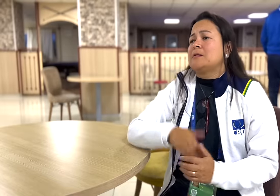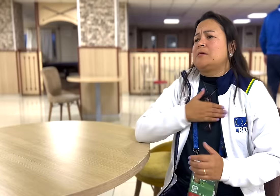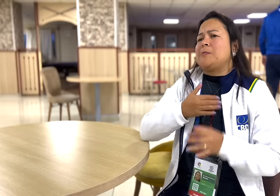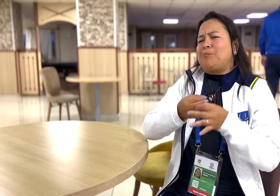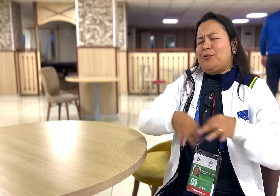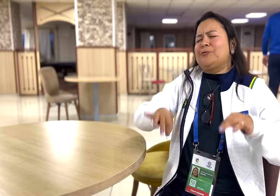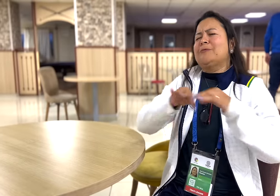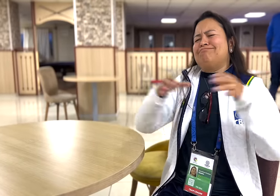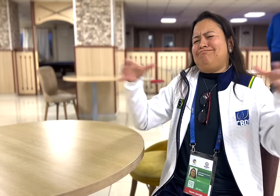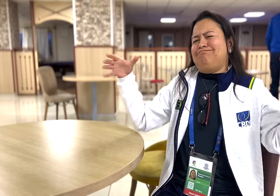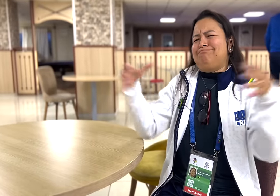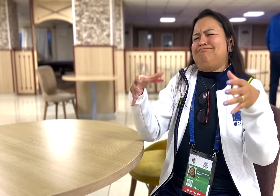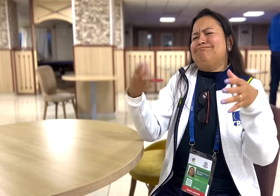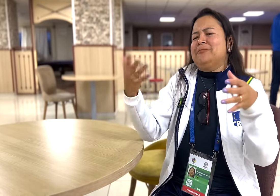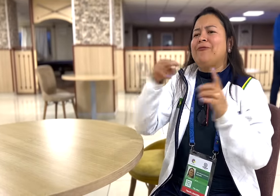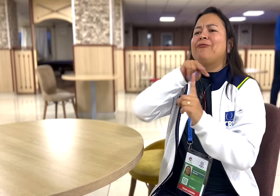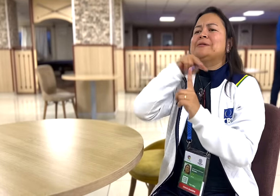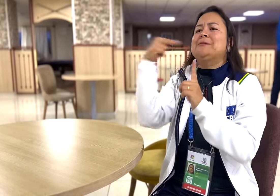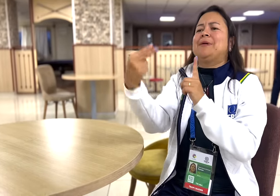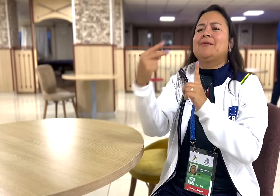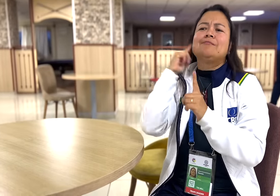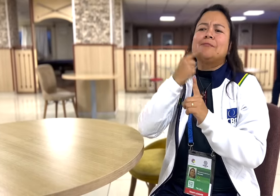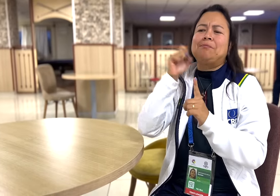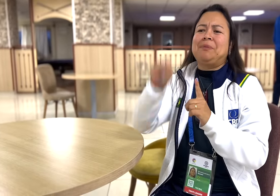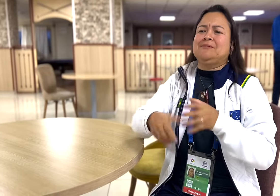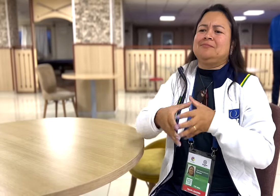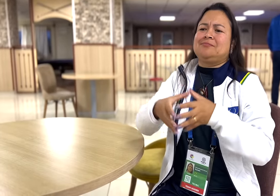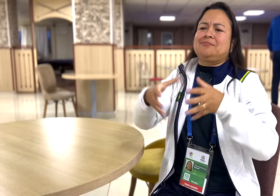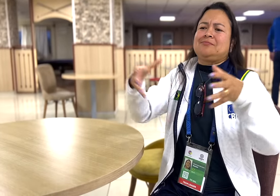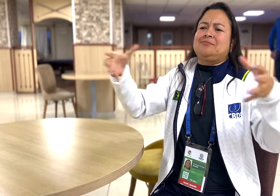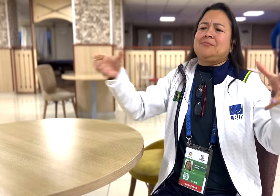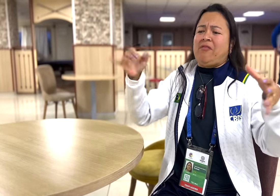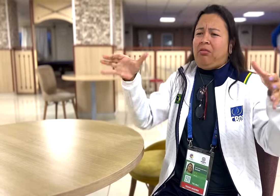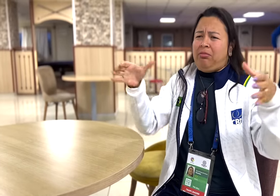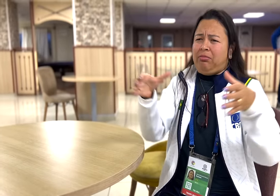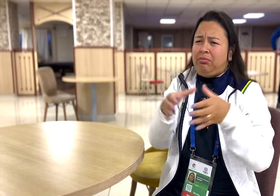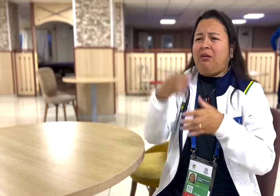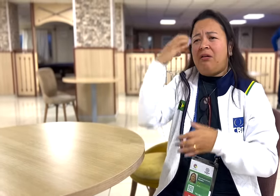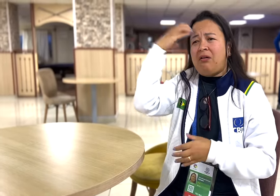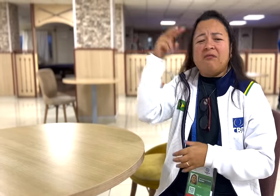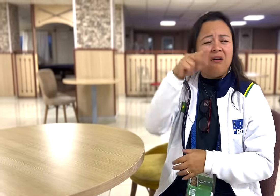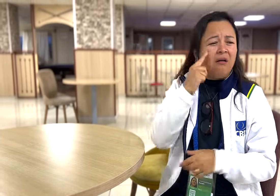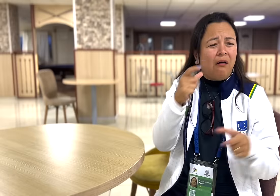I feel it's important that all athletes gather in one place. Perspectives from all athletes helps us to grow and expand.